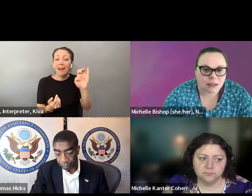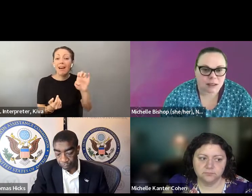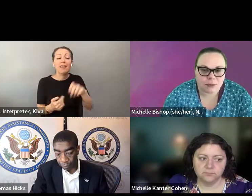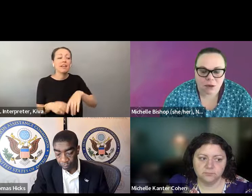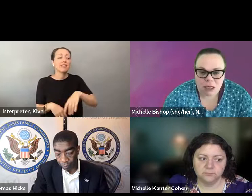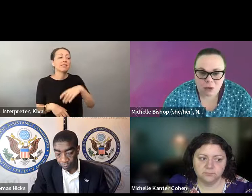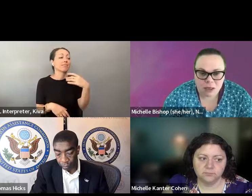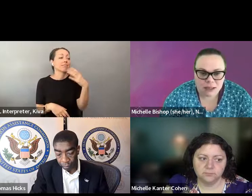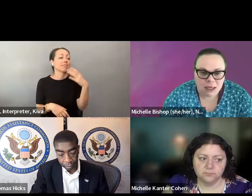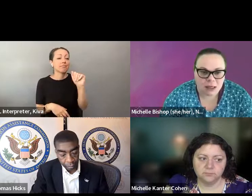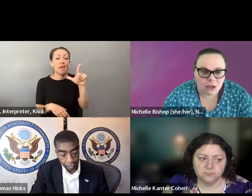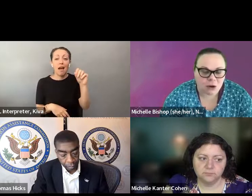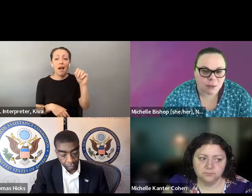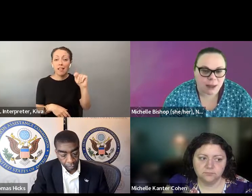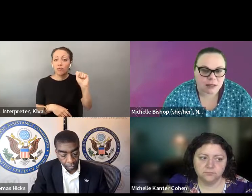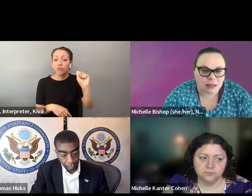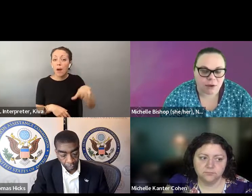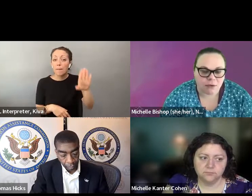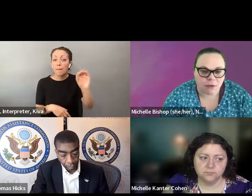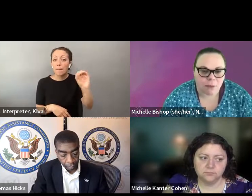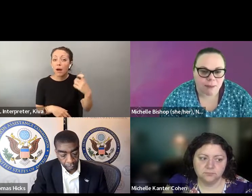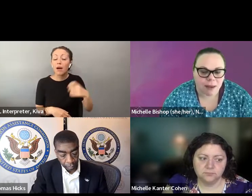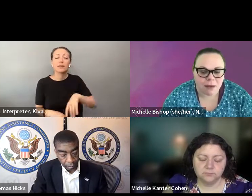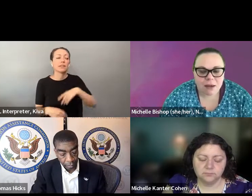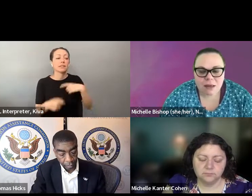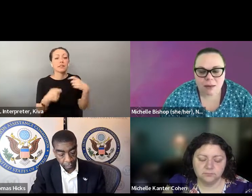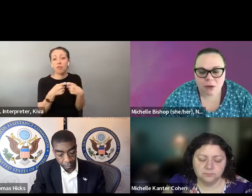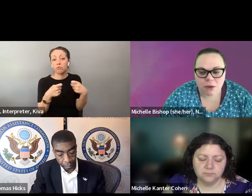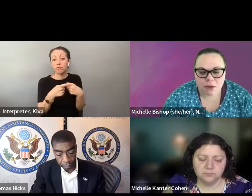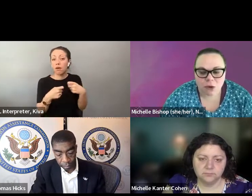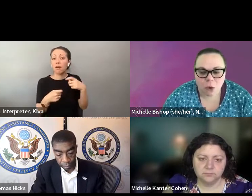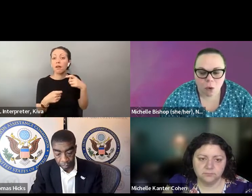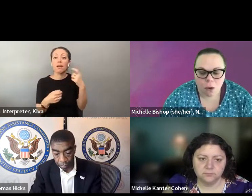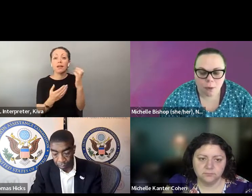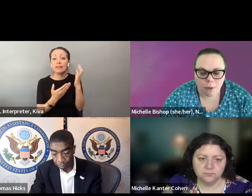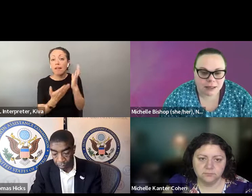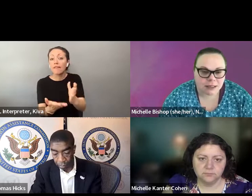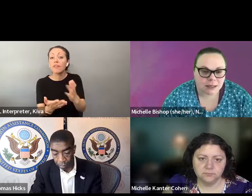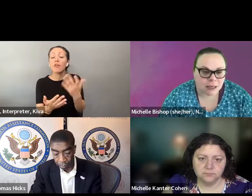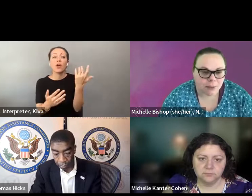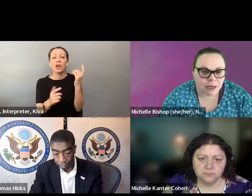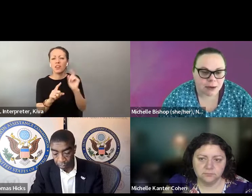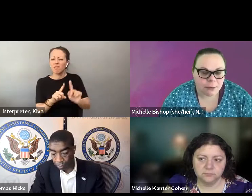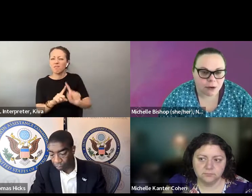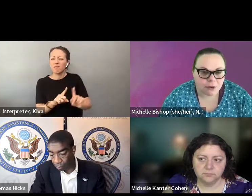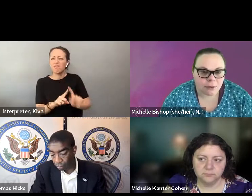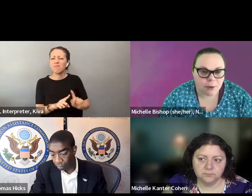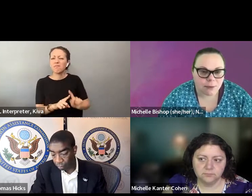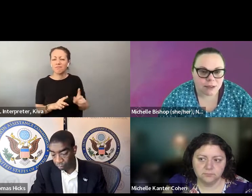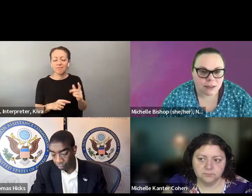extending the deadlines. Expanding use of curb side voting, expanding use of ballot drop boxes. We saw an extending the deadlines Expanding Use of Curbside Voting Expanding Use Ballot Dropboxes We saw an increase in electronic ballot delivery for volt by mail.